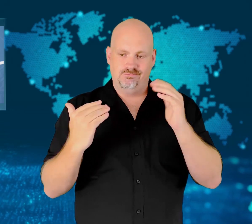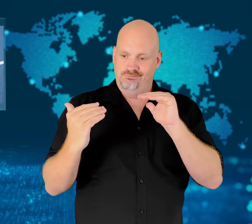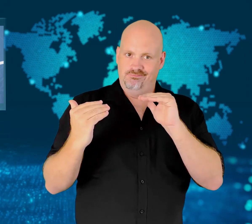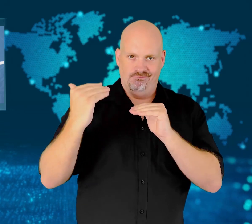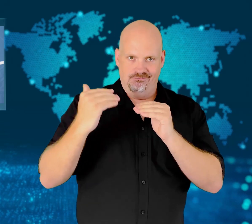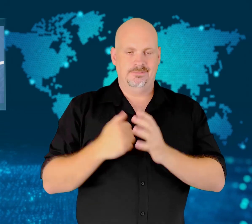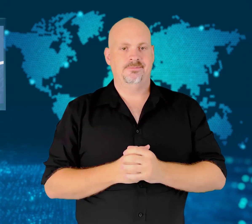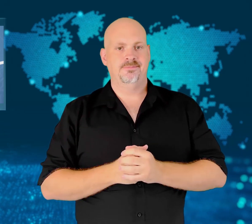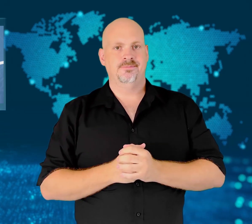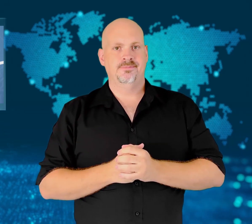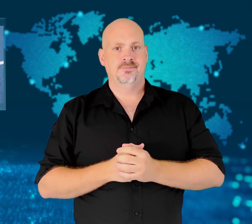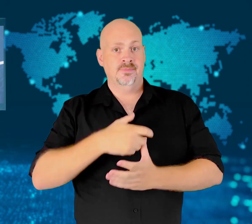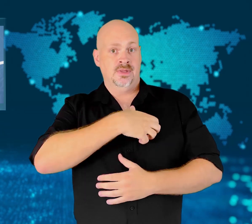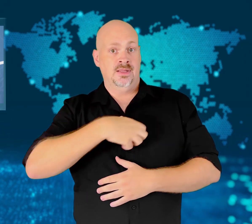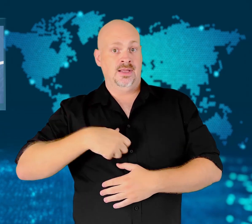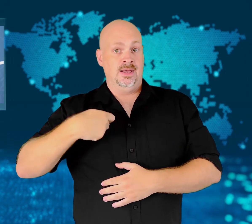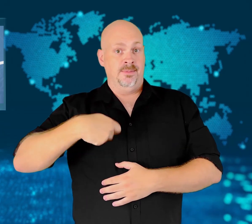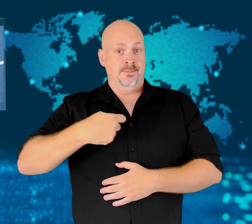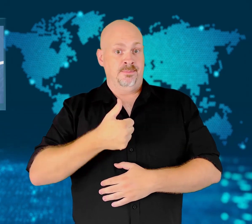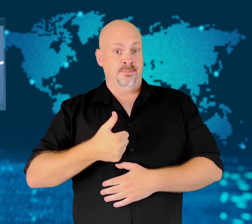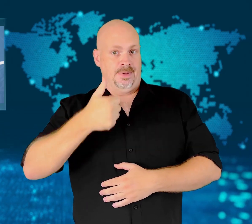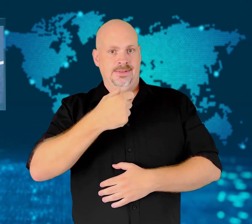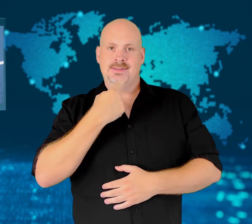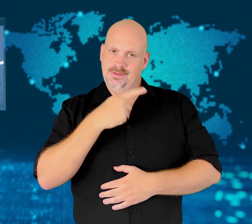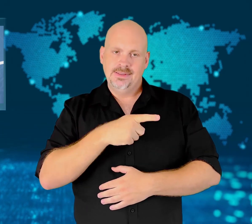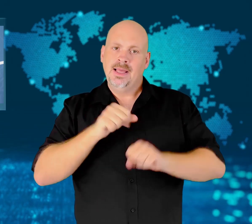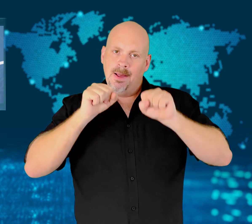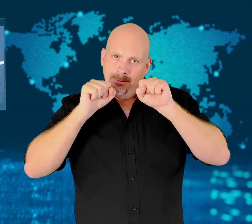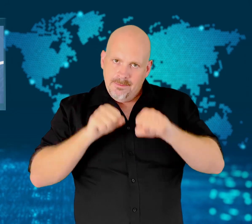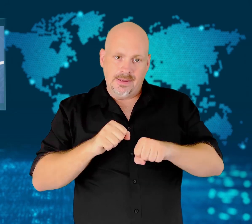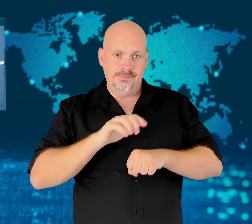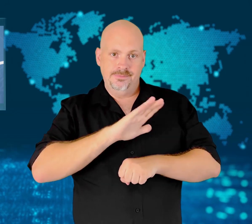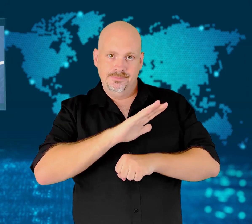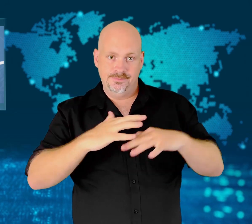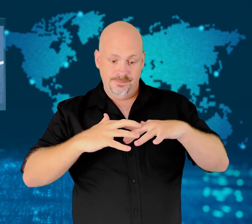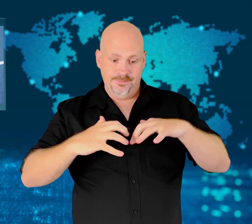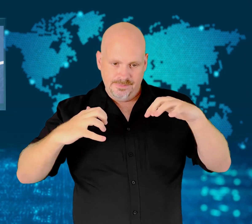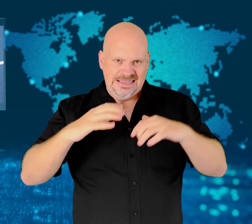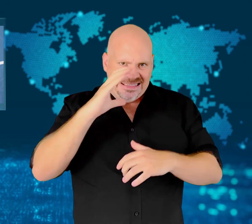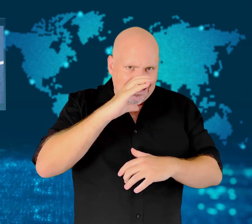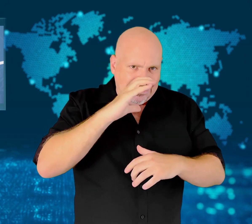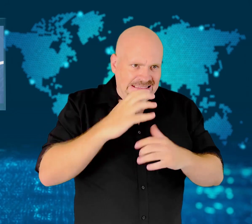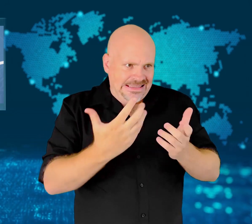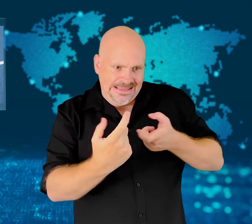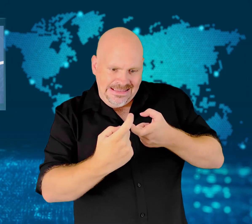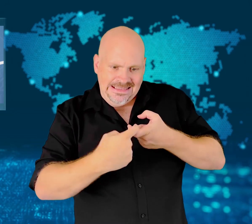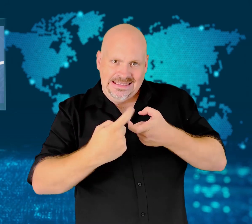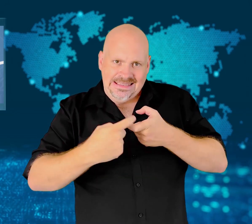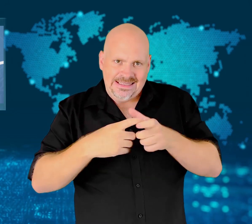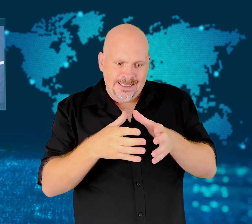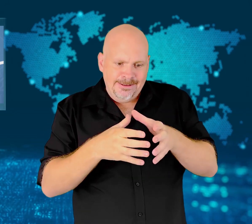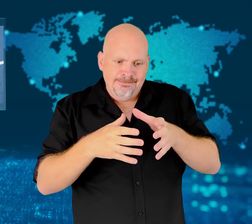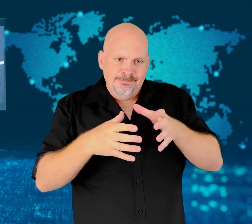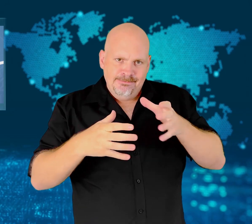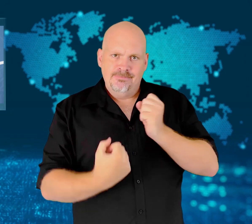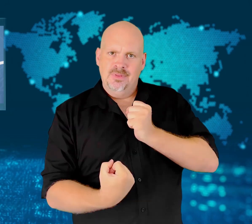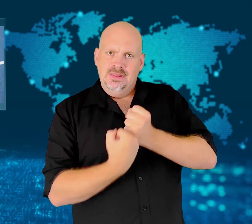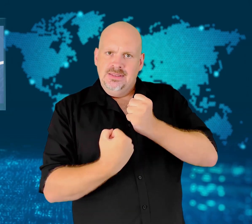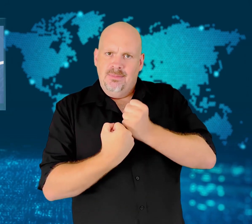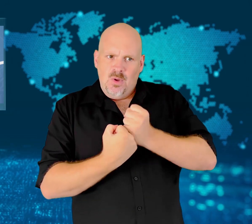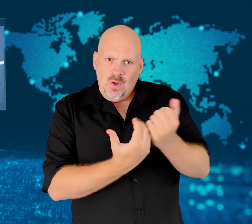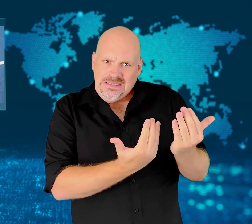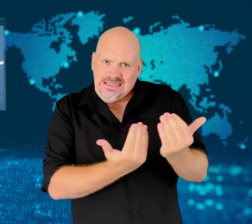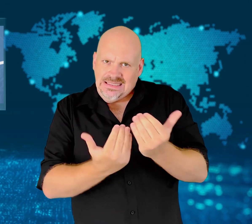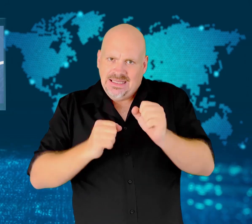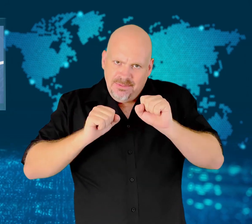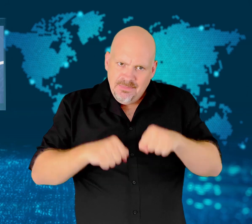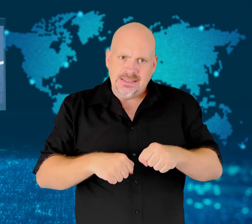in the Italian Parliament that would support him.